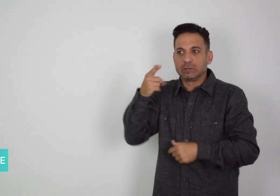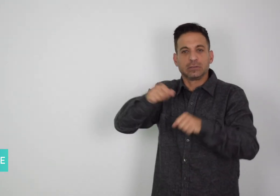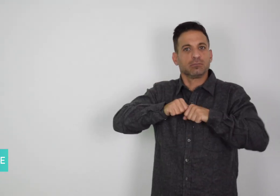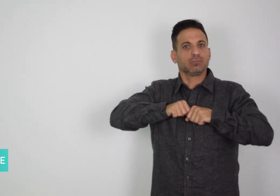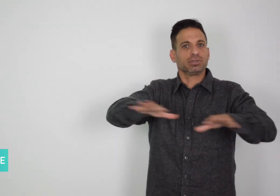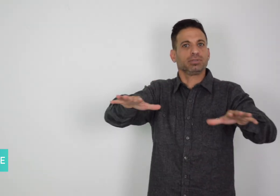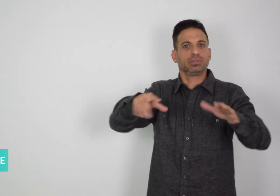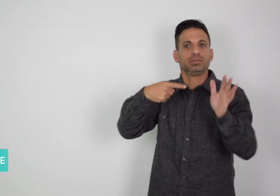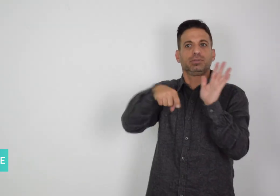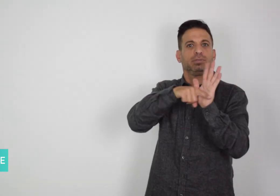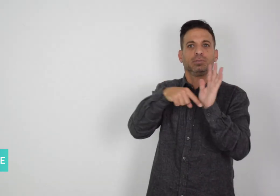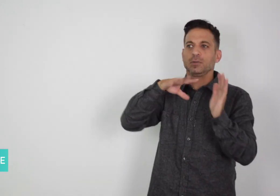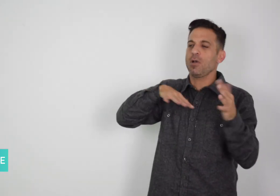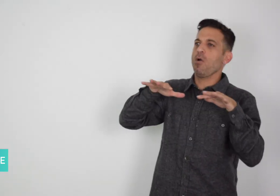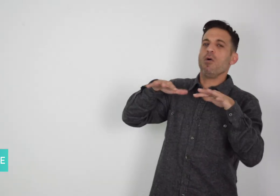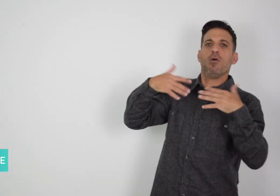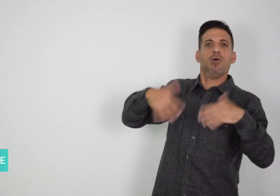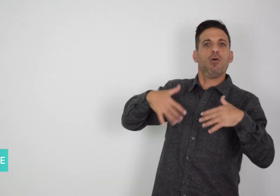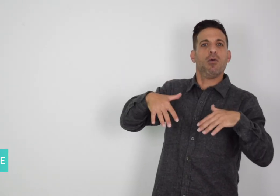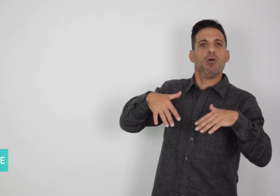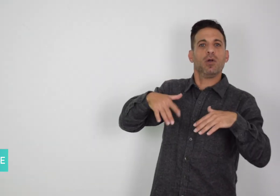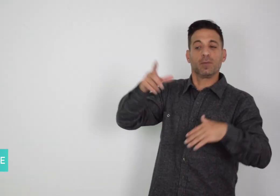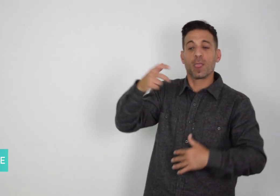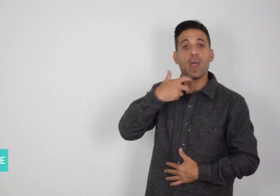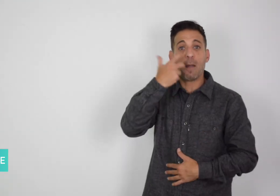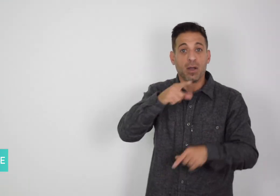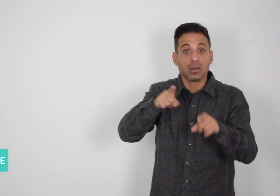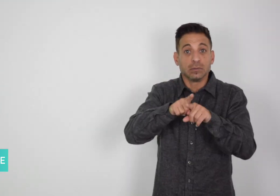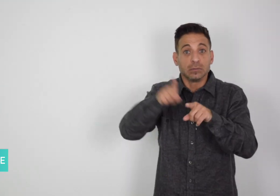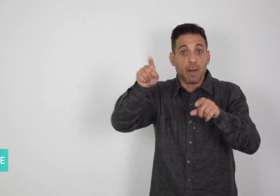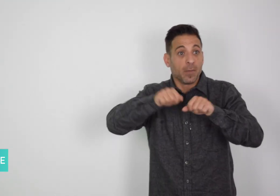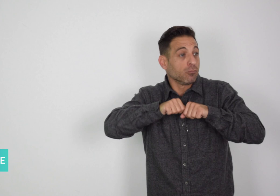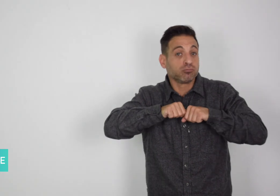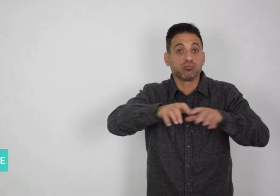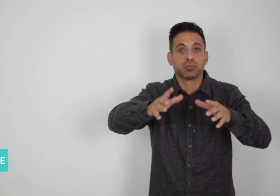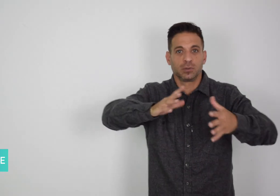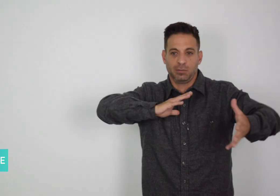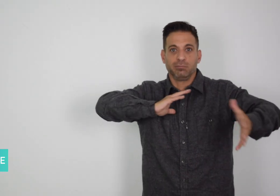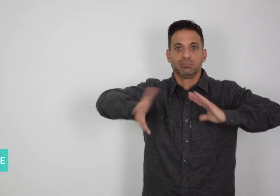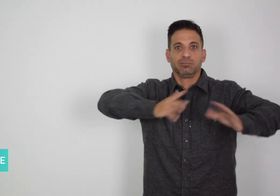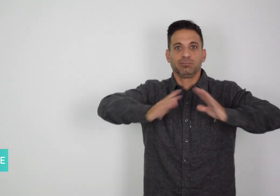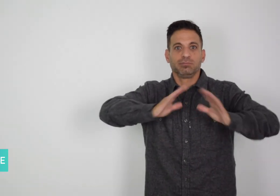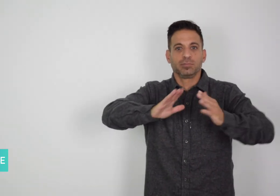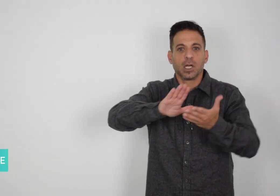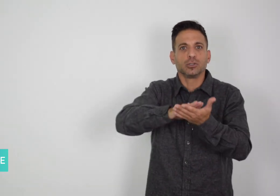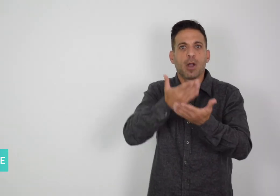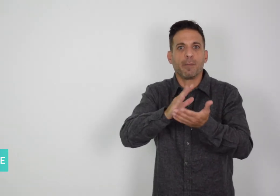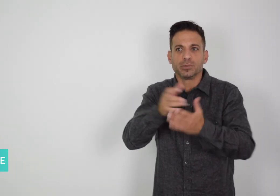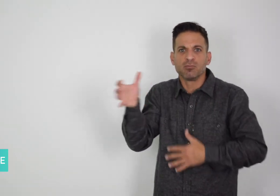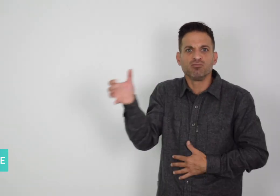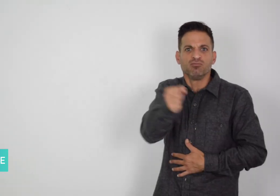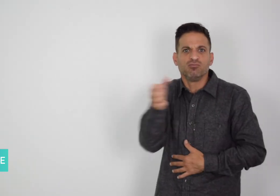Now, Apple has updated its Memojis to include Deaf people